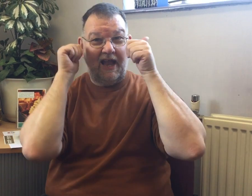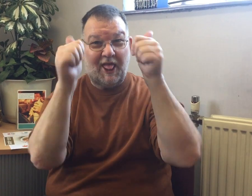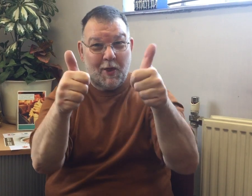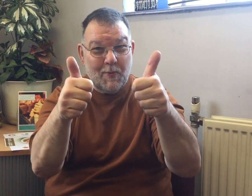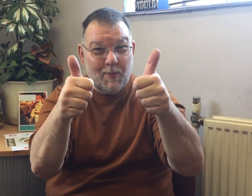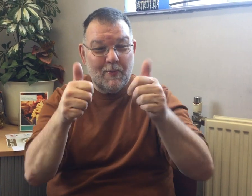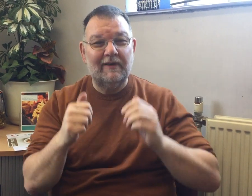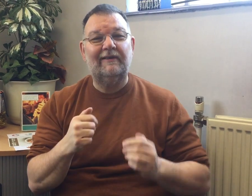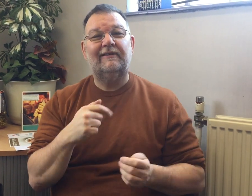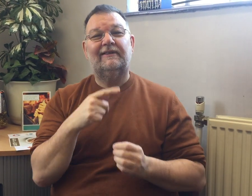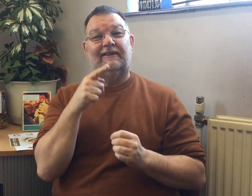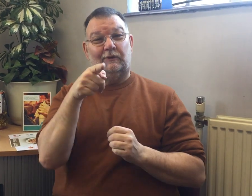Hello!